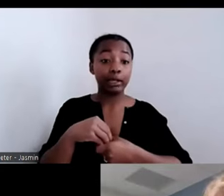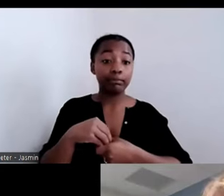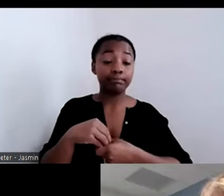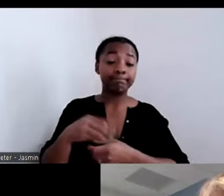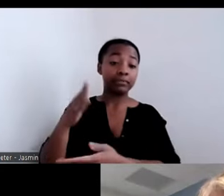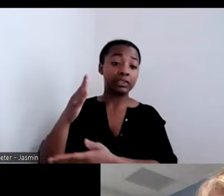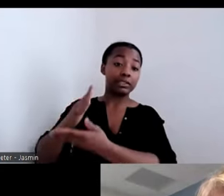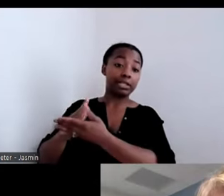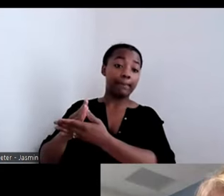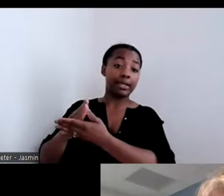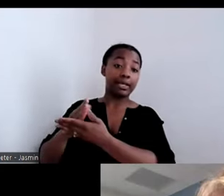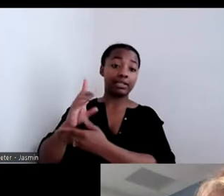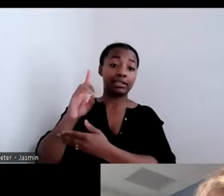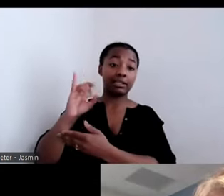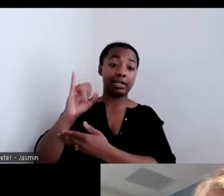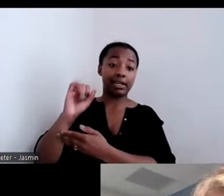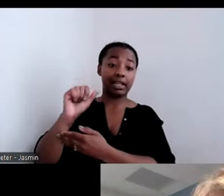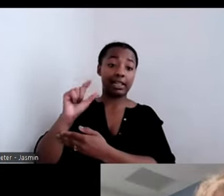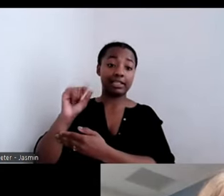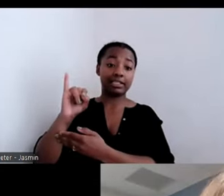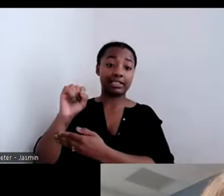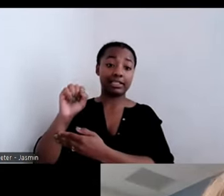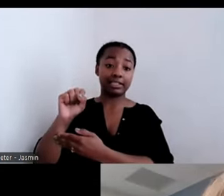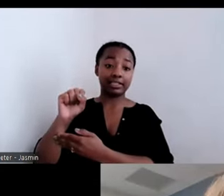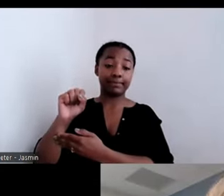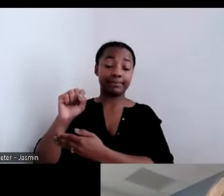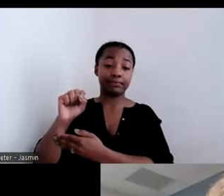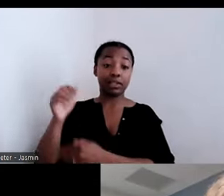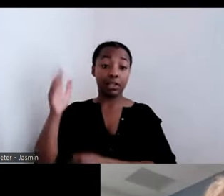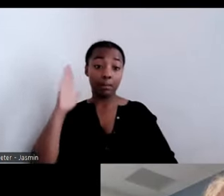long as he was in the group home. He eventually passed away.